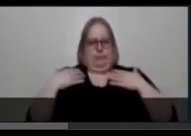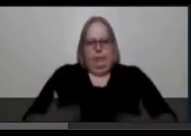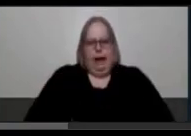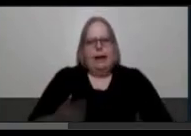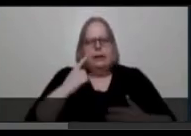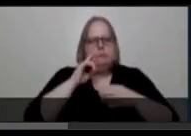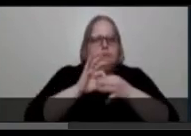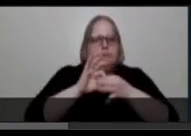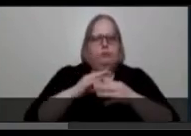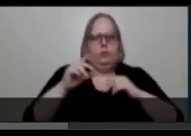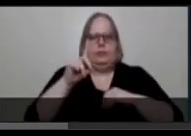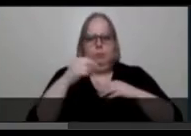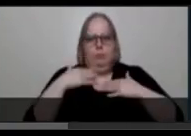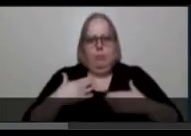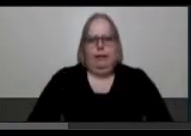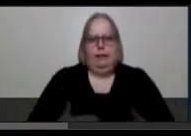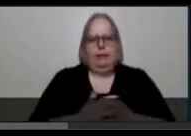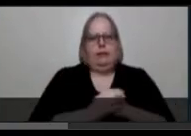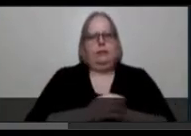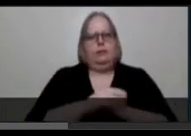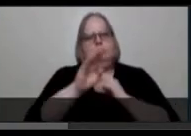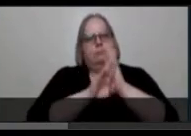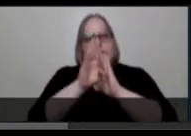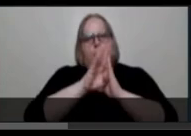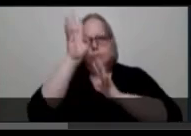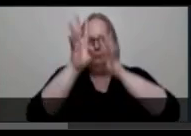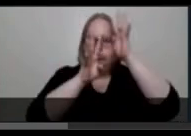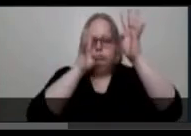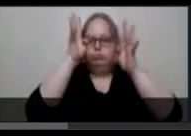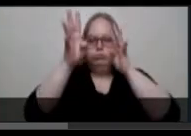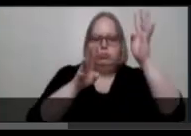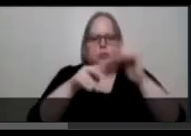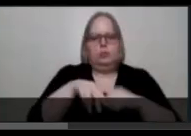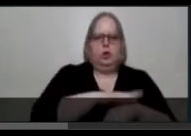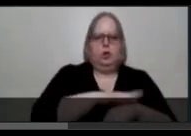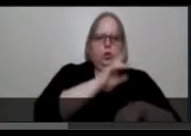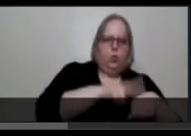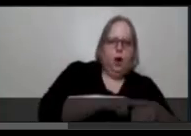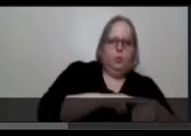work where paradigms of “normal” and “sexy” are challenged, offering instead